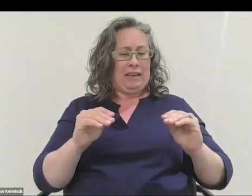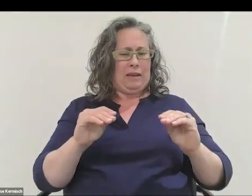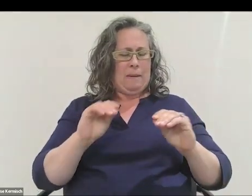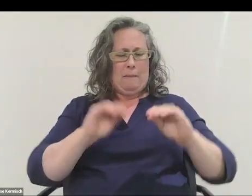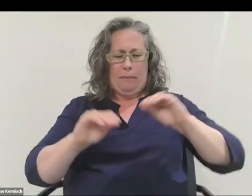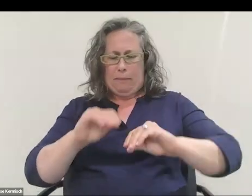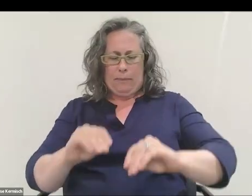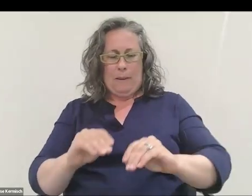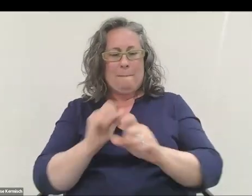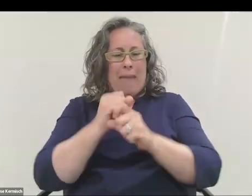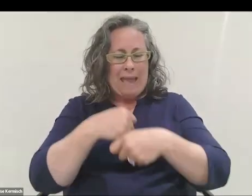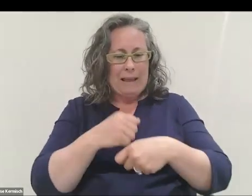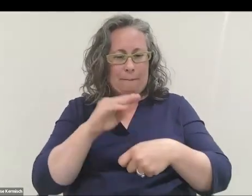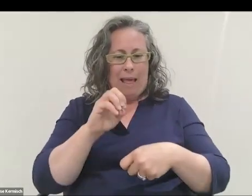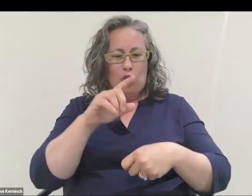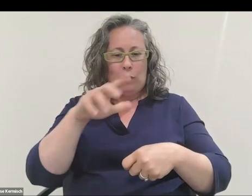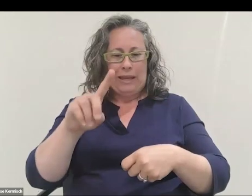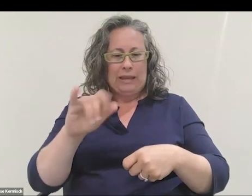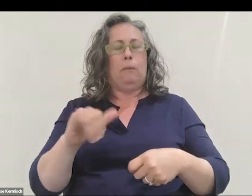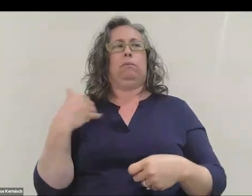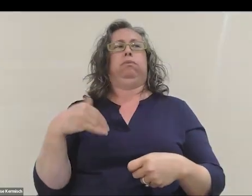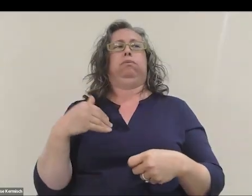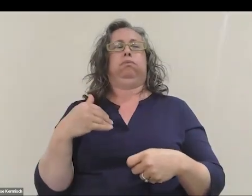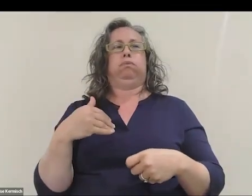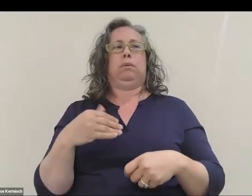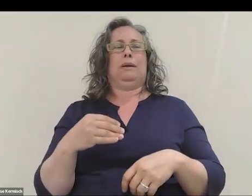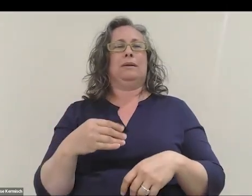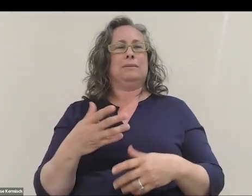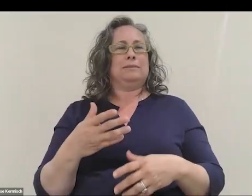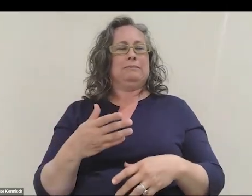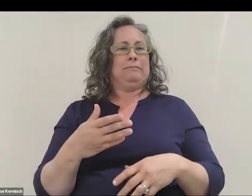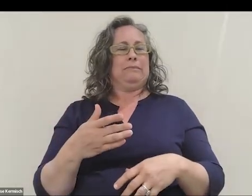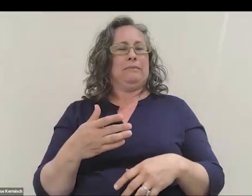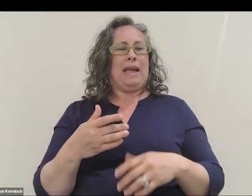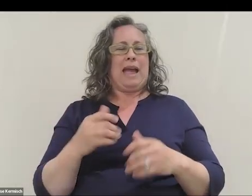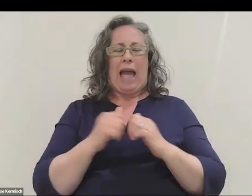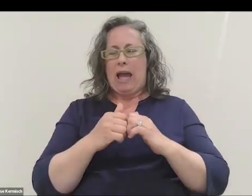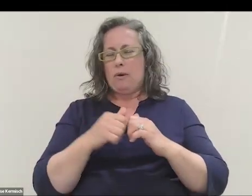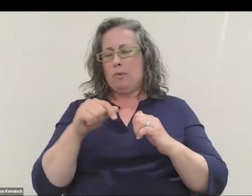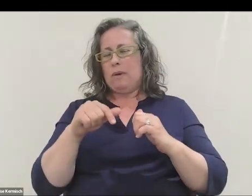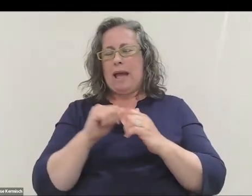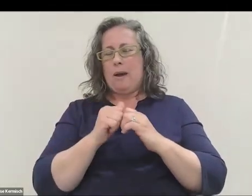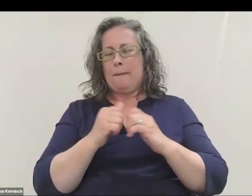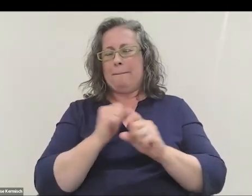suddenly you've created something in the world, enriched by it even. I just like, how is it made? How do you make stuff?